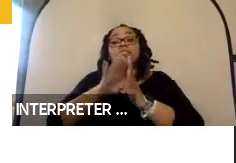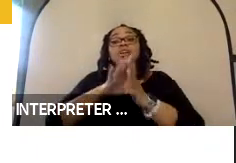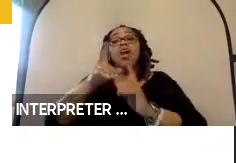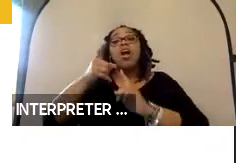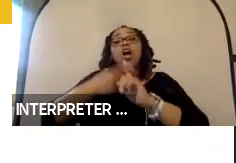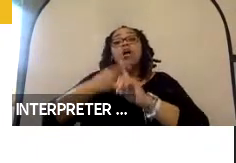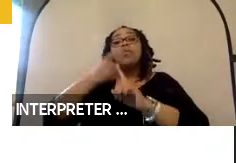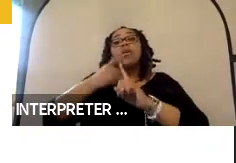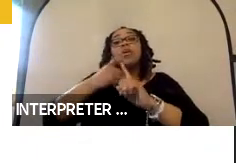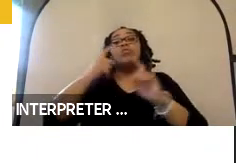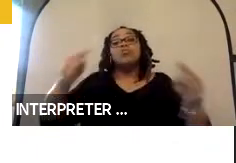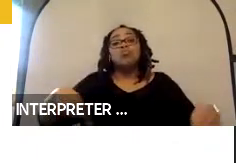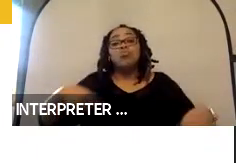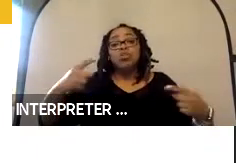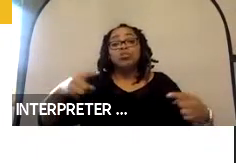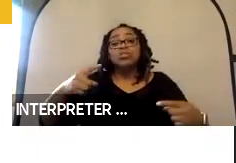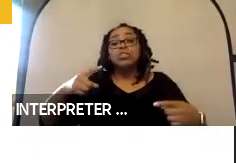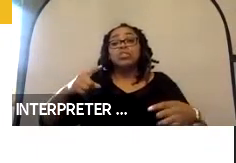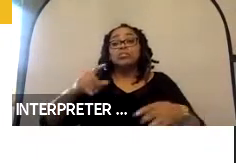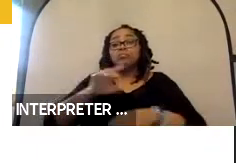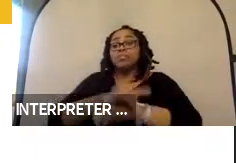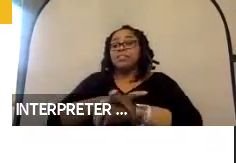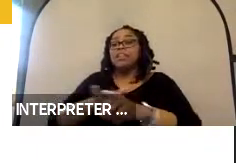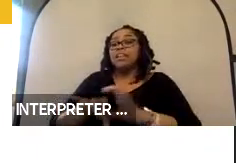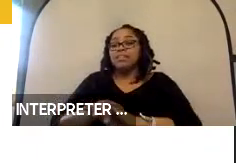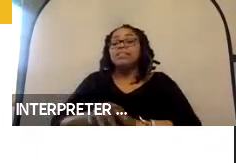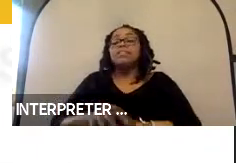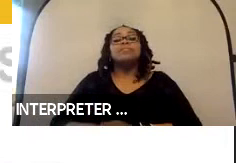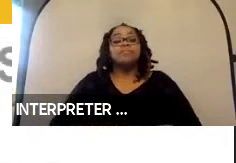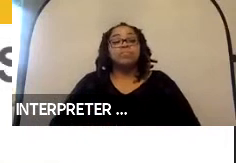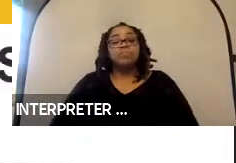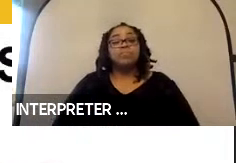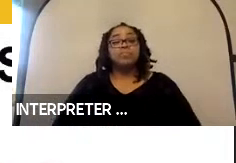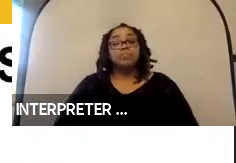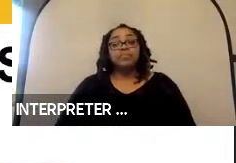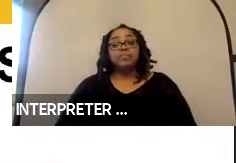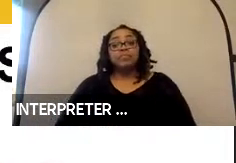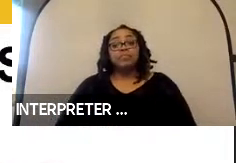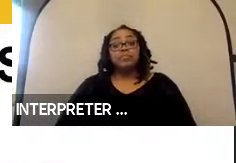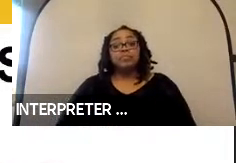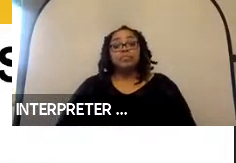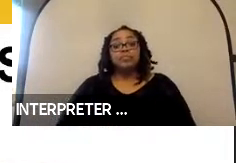tiedown and occupant restraint system. Next slide.